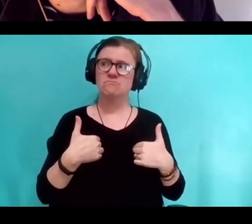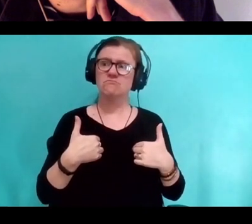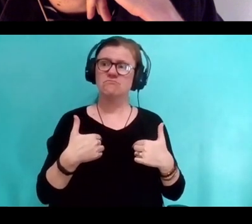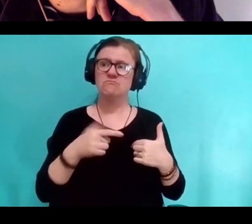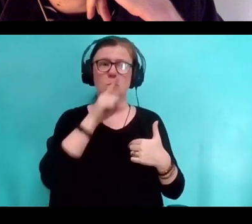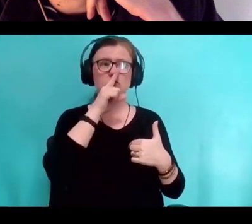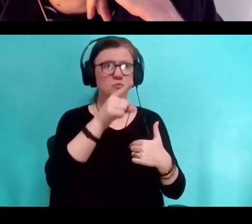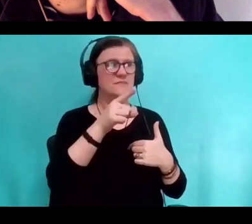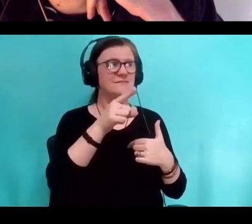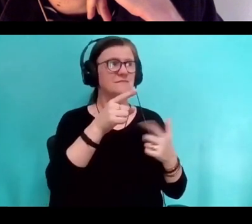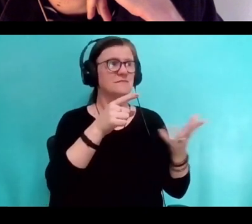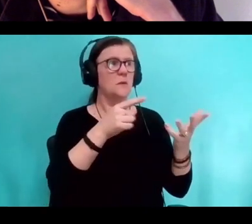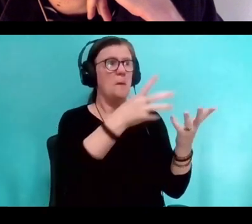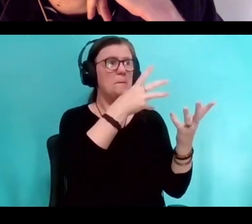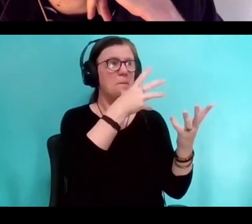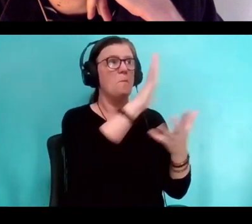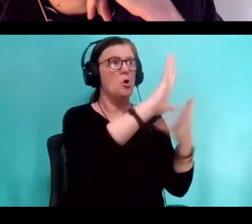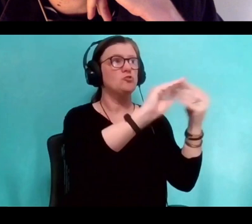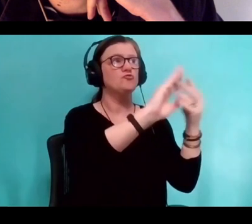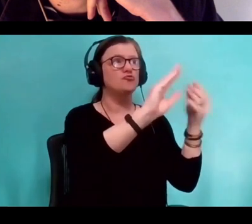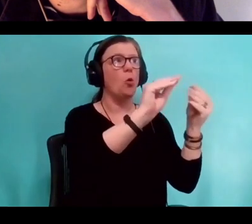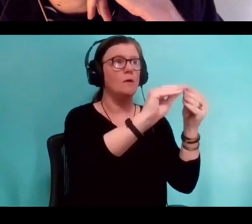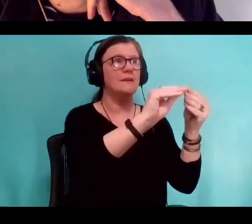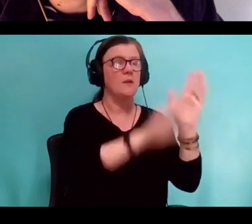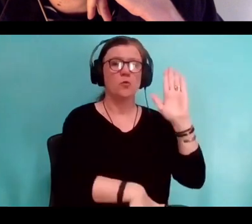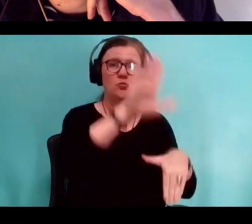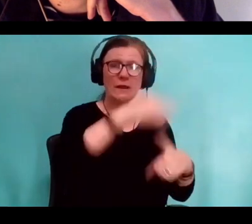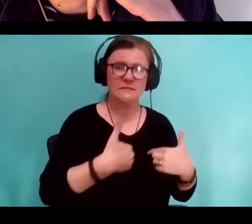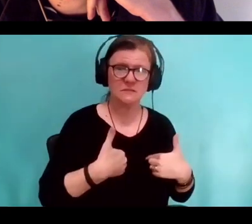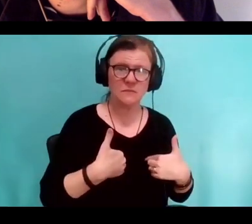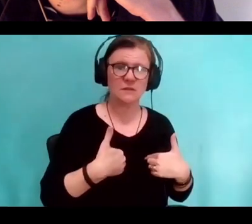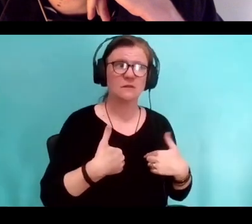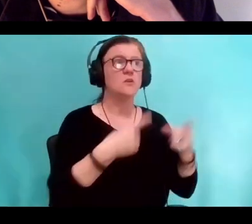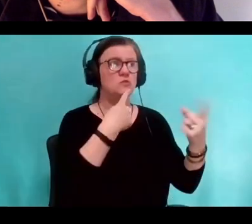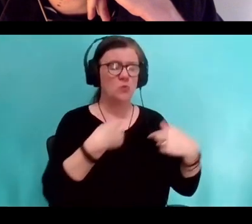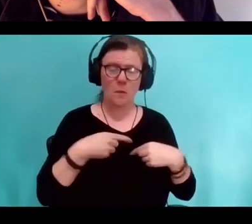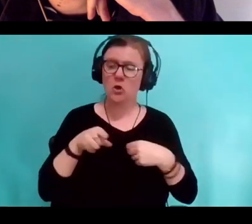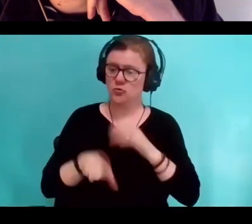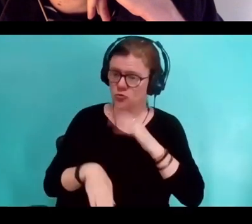was my mother's stories. Telling me about my early life and what my early life meant,